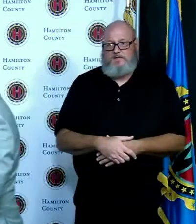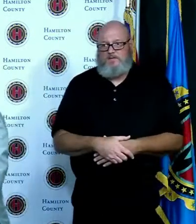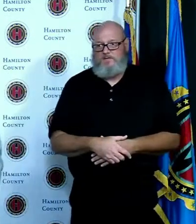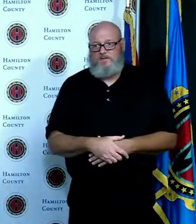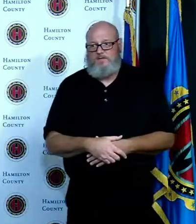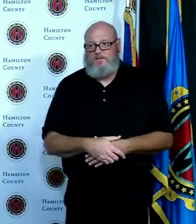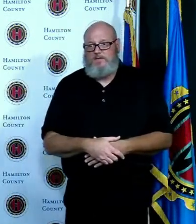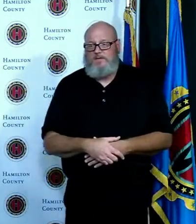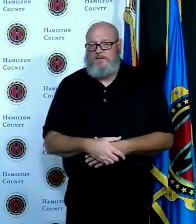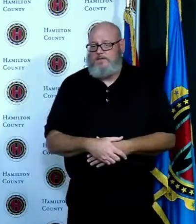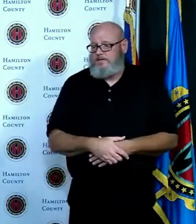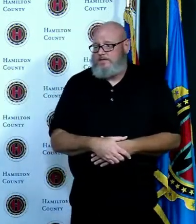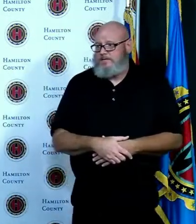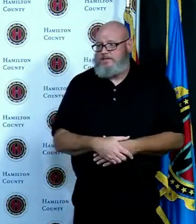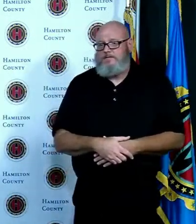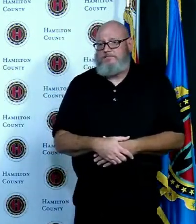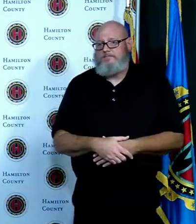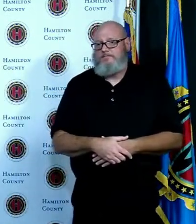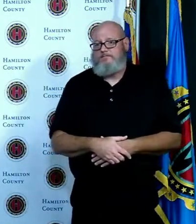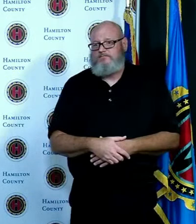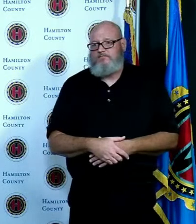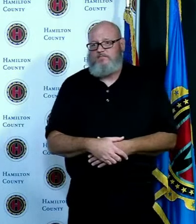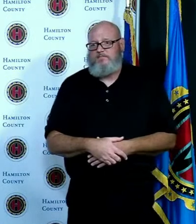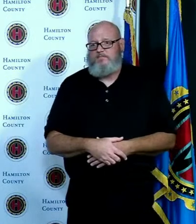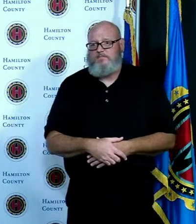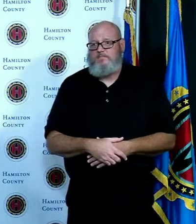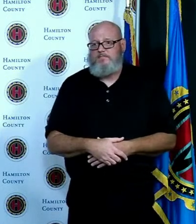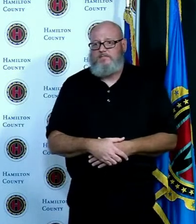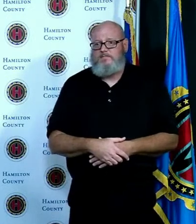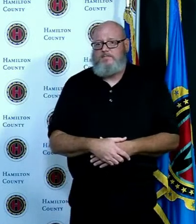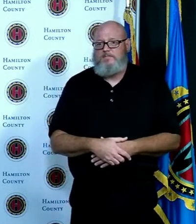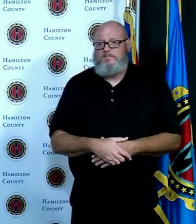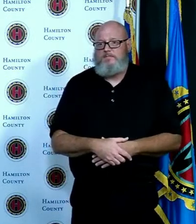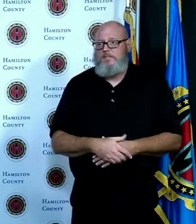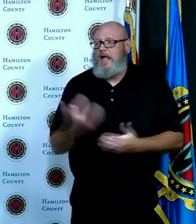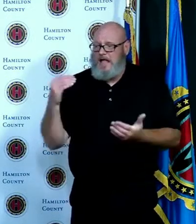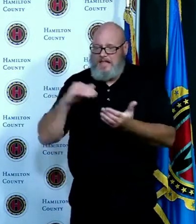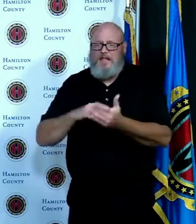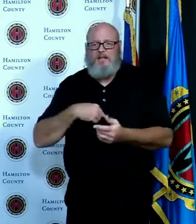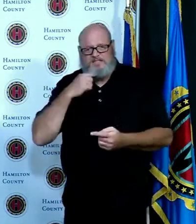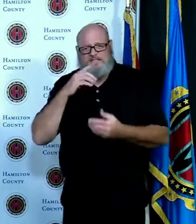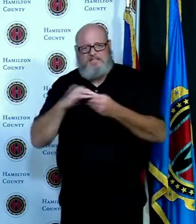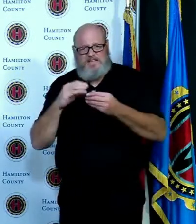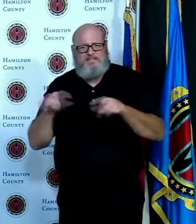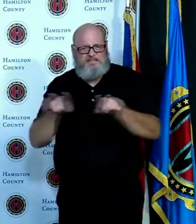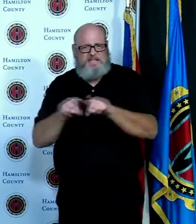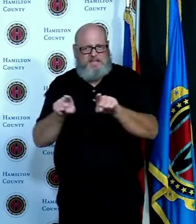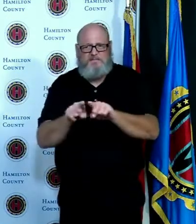just to further reiterate it I mean we know that masks work and we know that when individuals